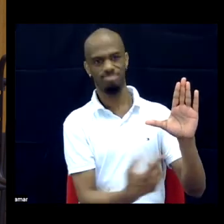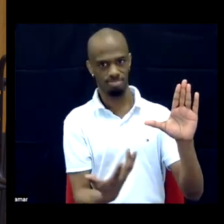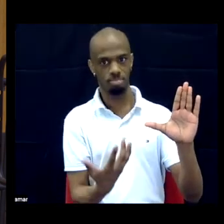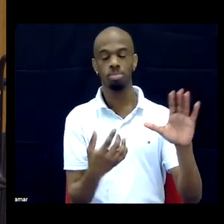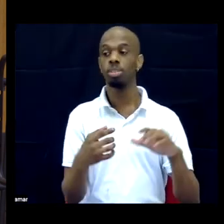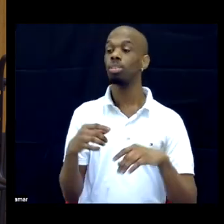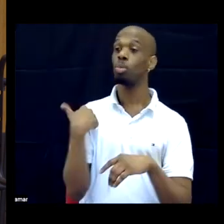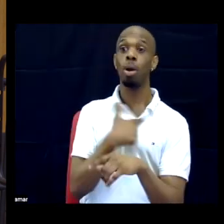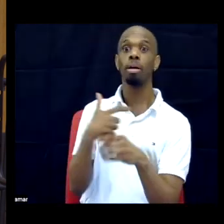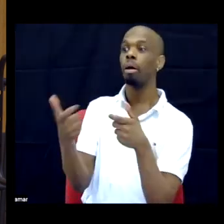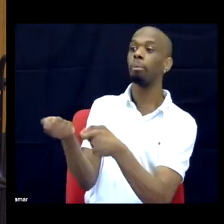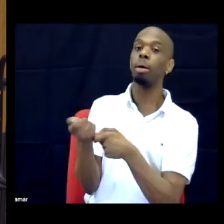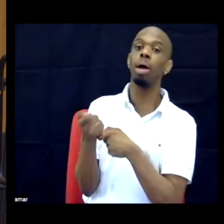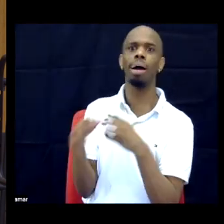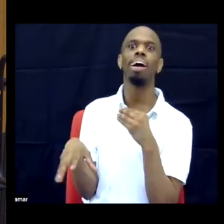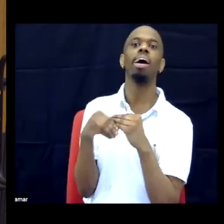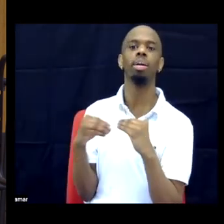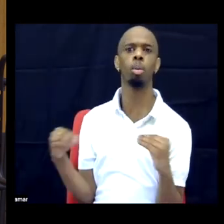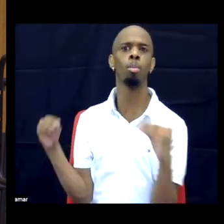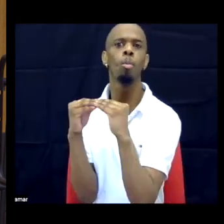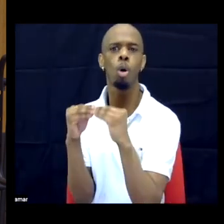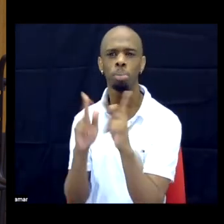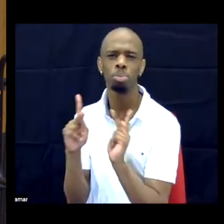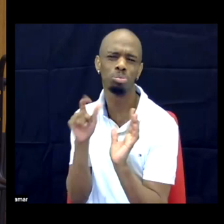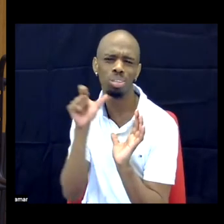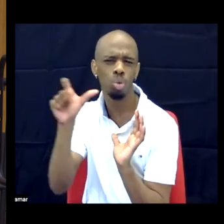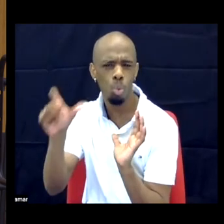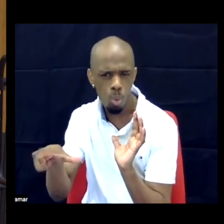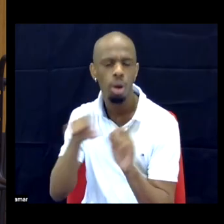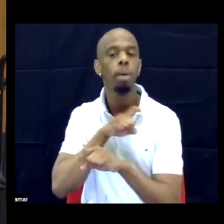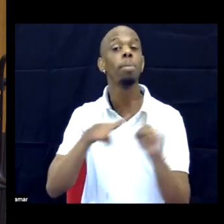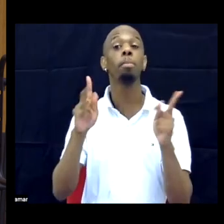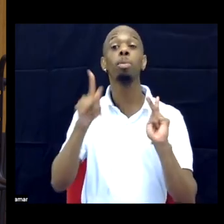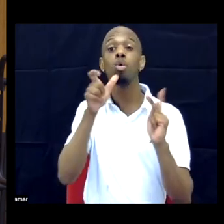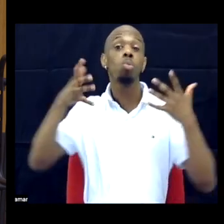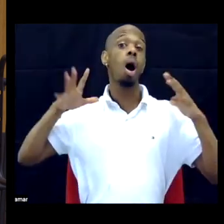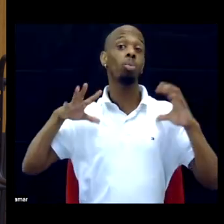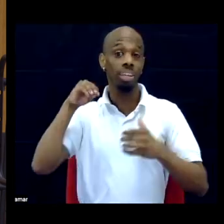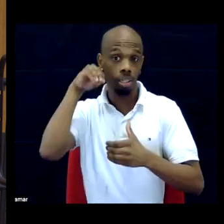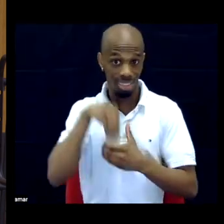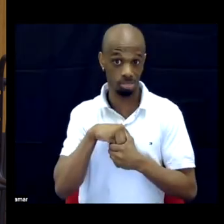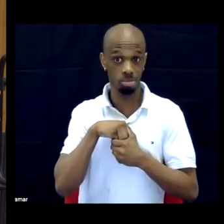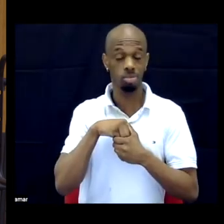So I think I want disability studies folks to -- white disability studies folks to just